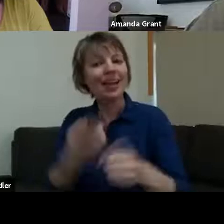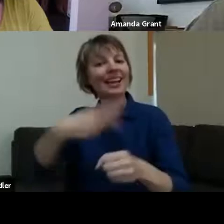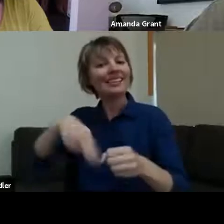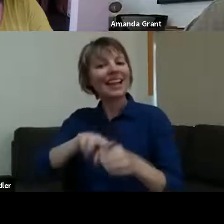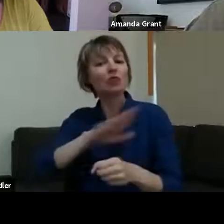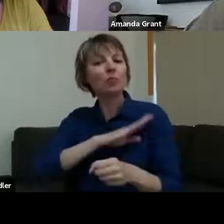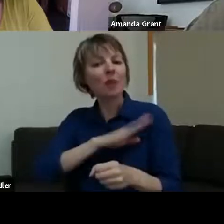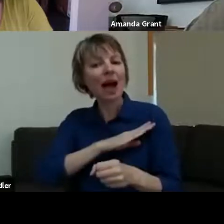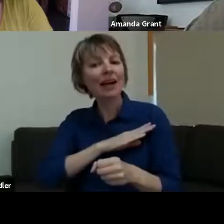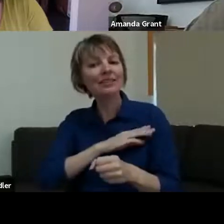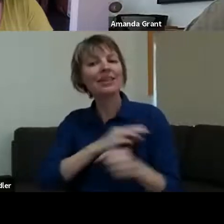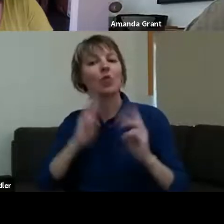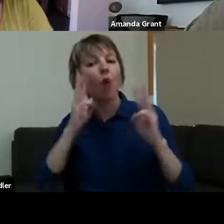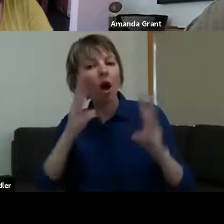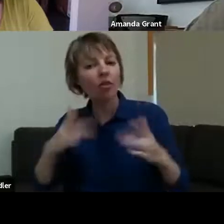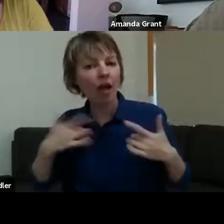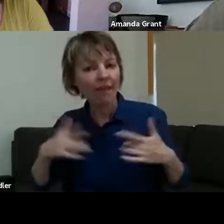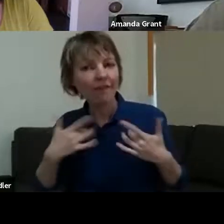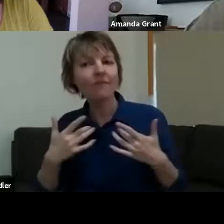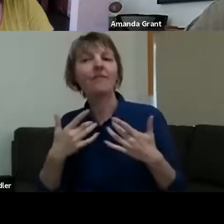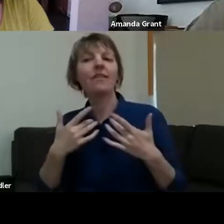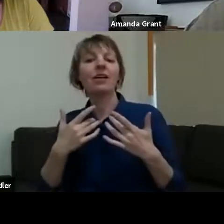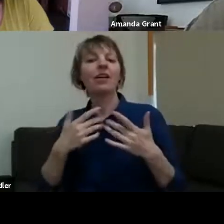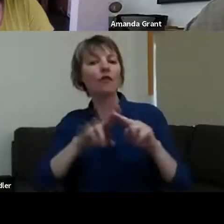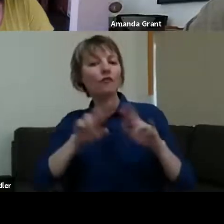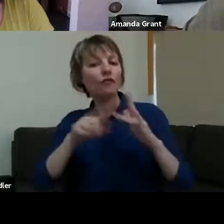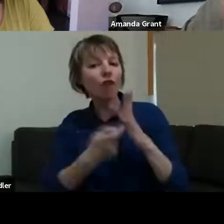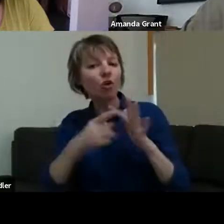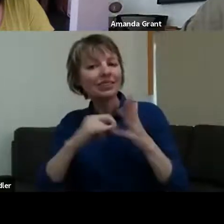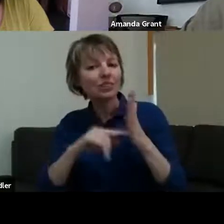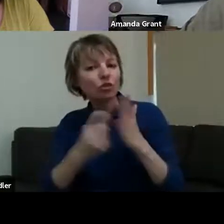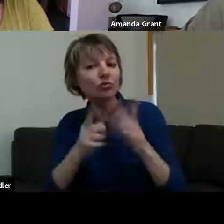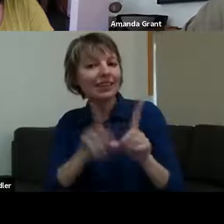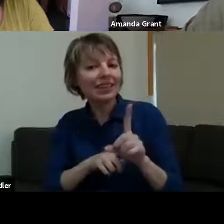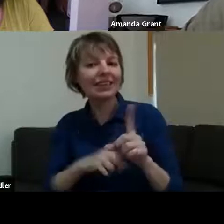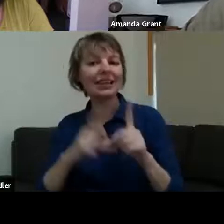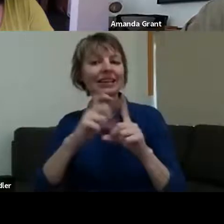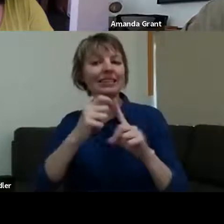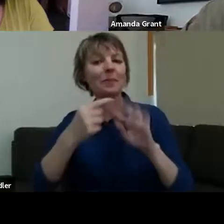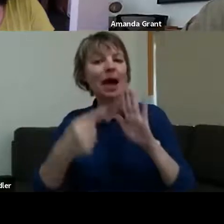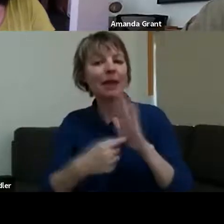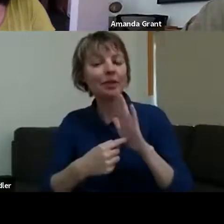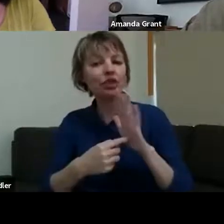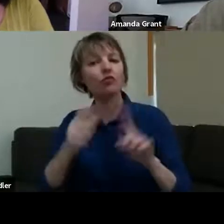Corporation have been amazing, and Department of Primary Industries - all of these agencies that might be working in isolation otherwise are